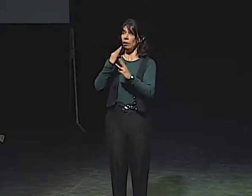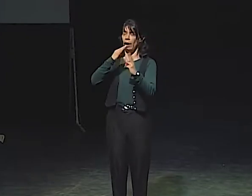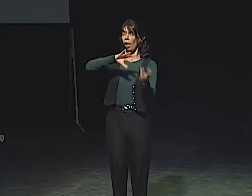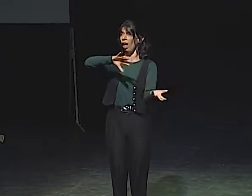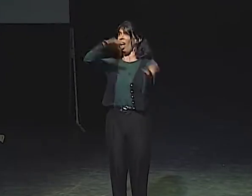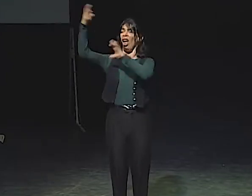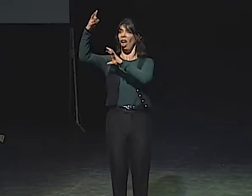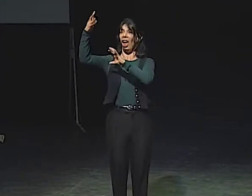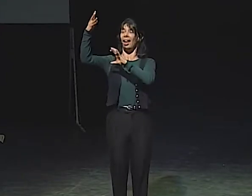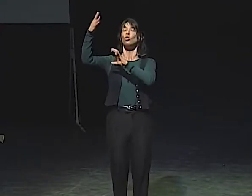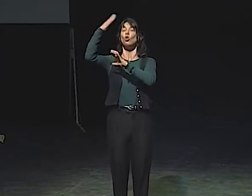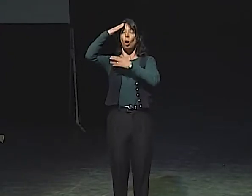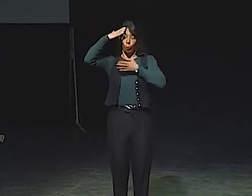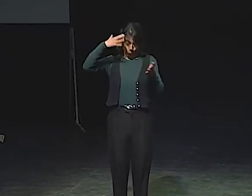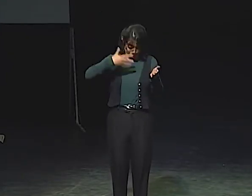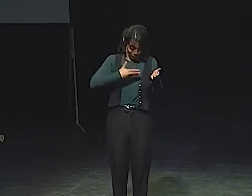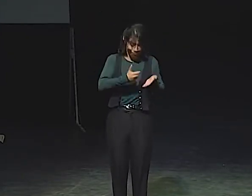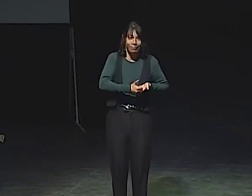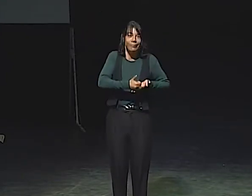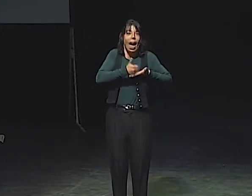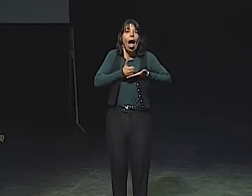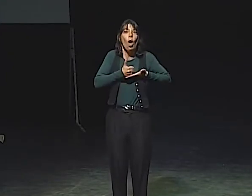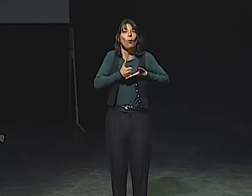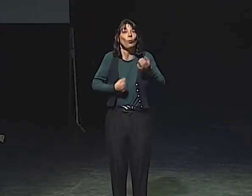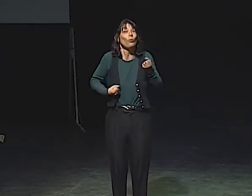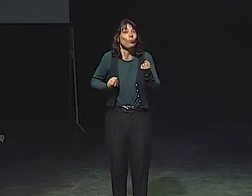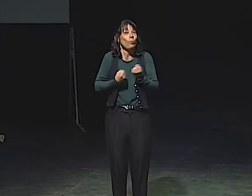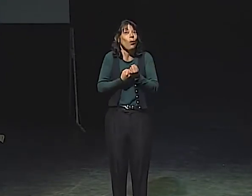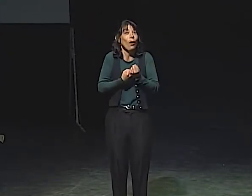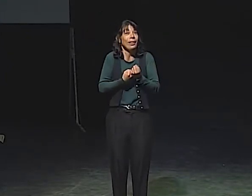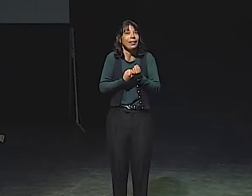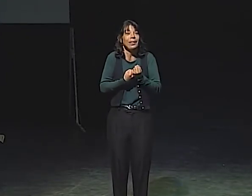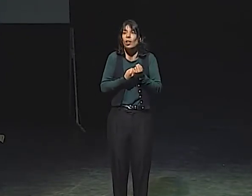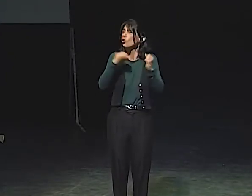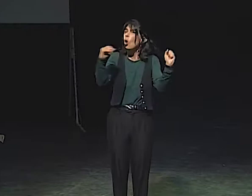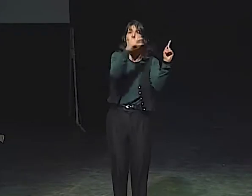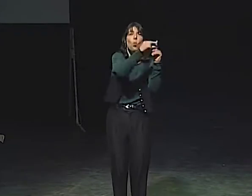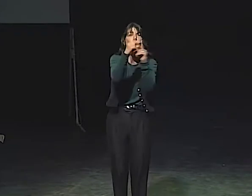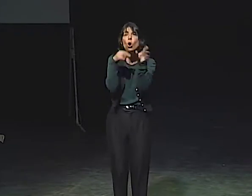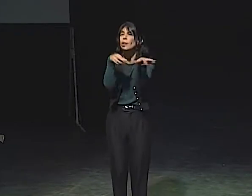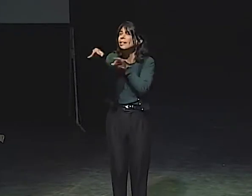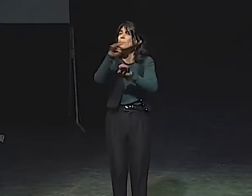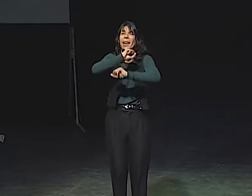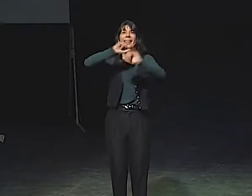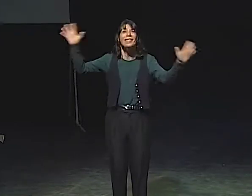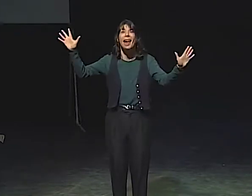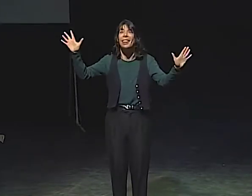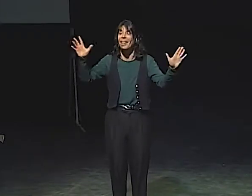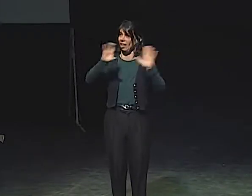BECAUSE FROM NOW ON, YOU CAN FACE THE WORLD, AND ANYTIME THINGS TERRIBLY UPSET,